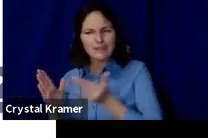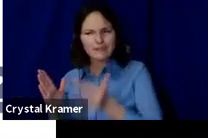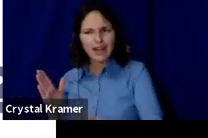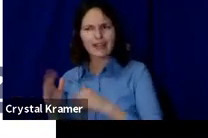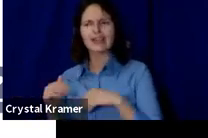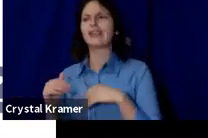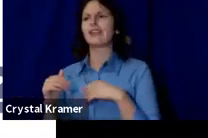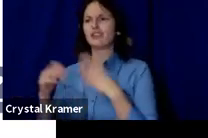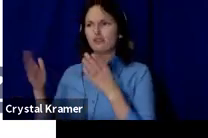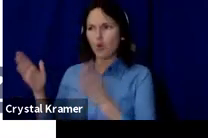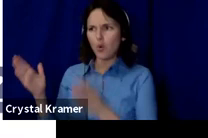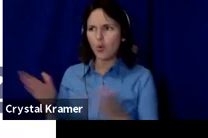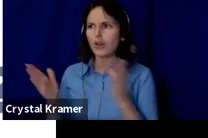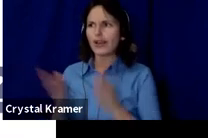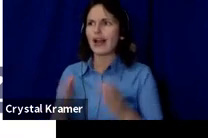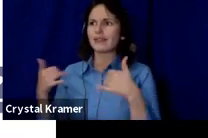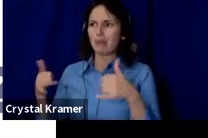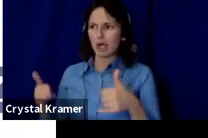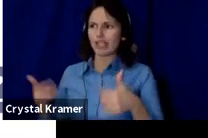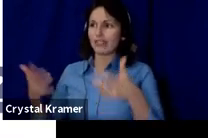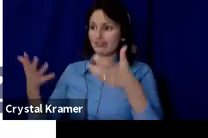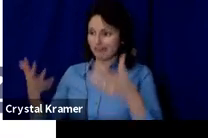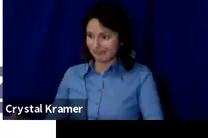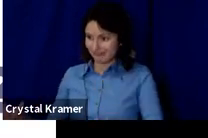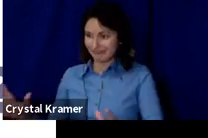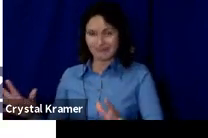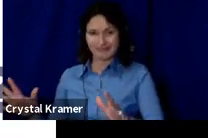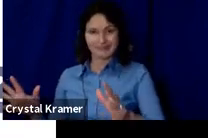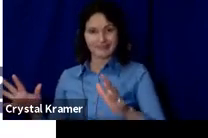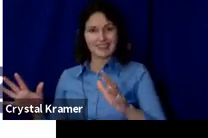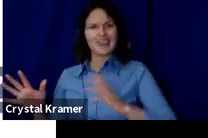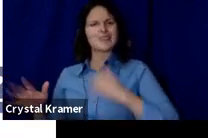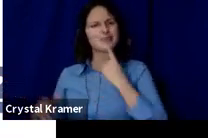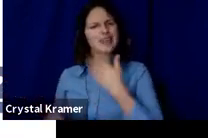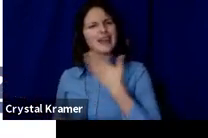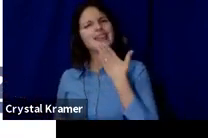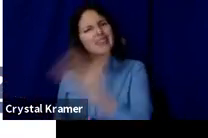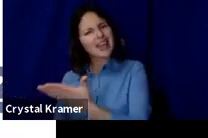Once you have gotten people to connect to your work and use the momentum to get your